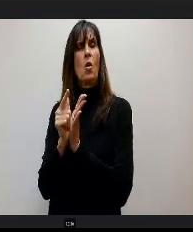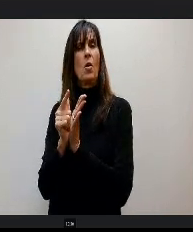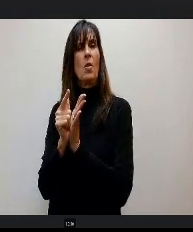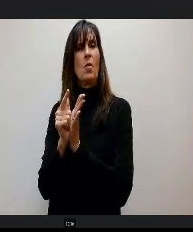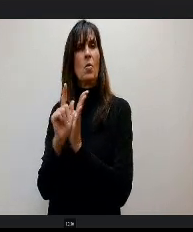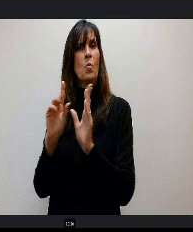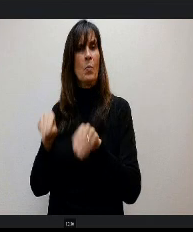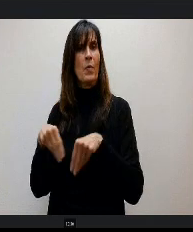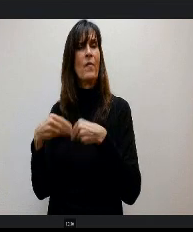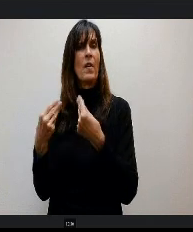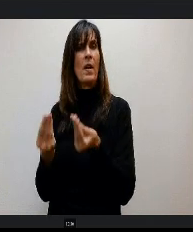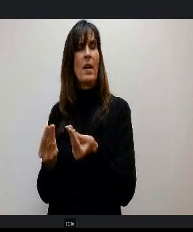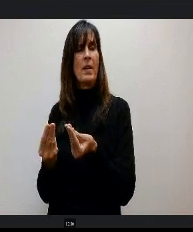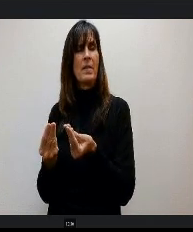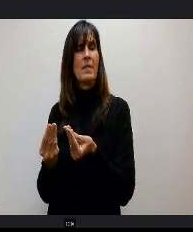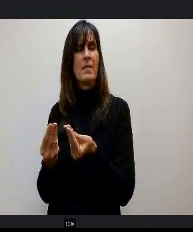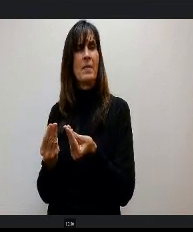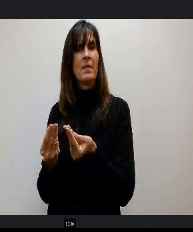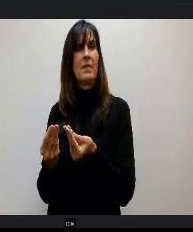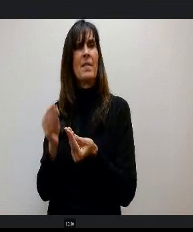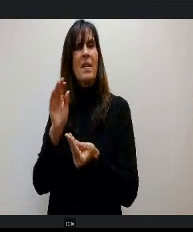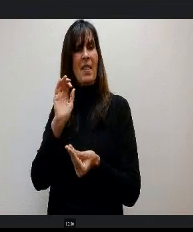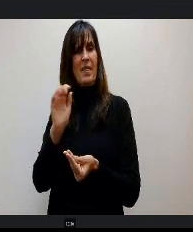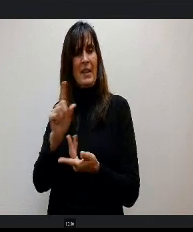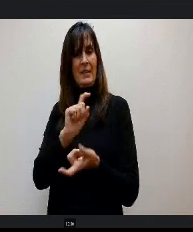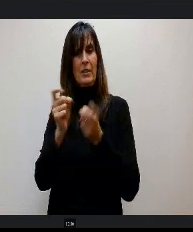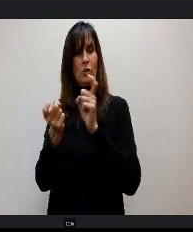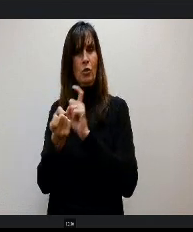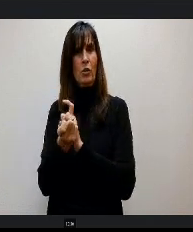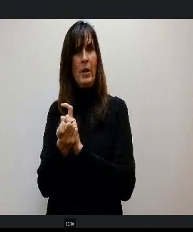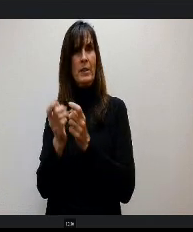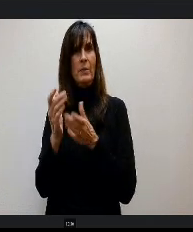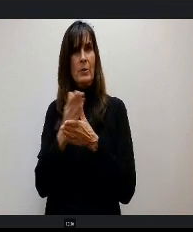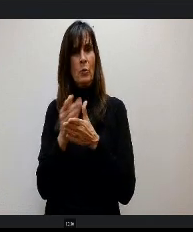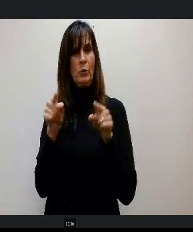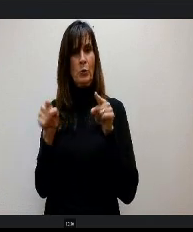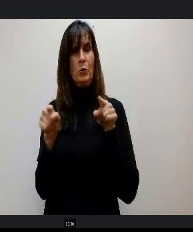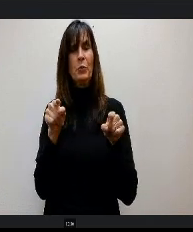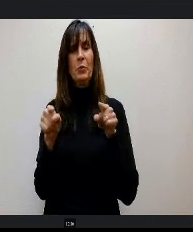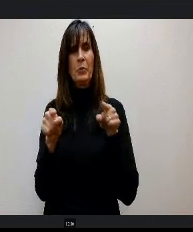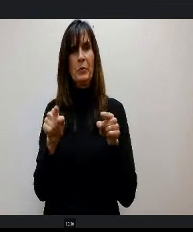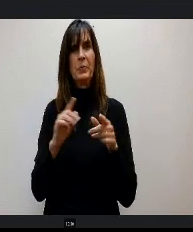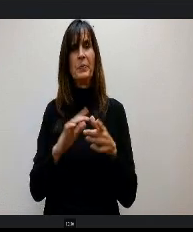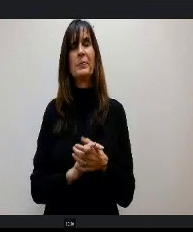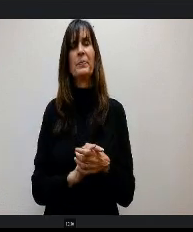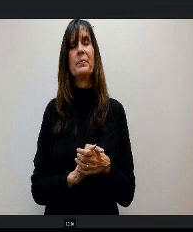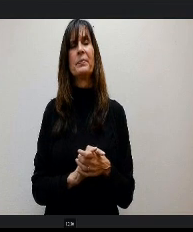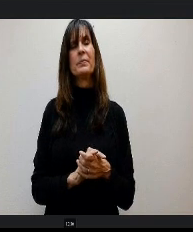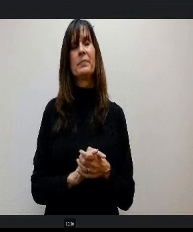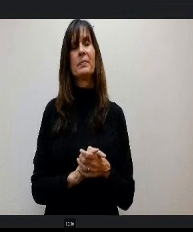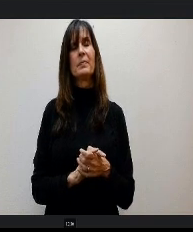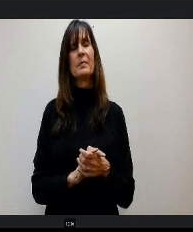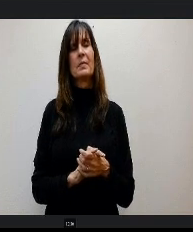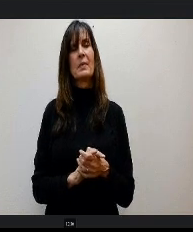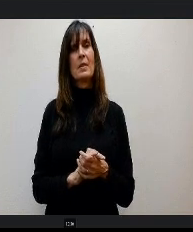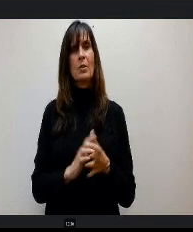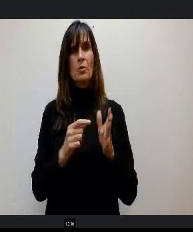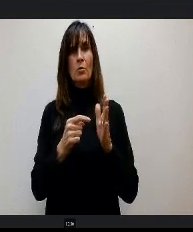Over here is the change between those two. So in other words, when it tells me what I would get in